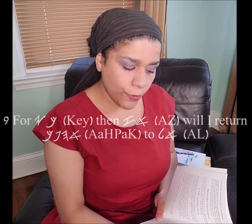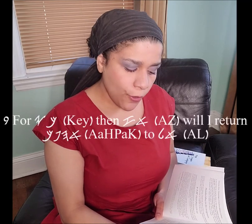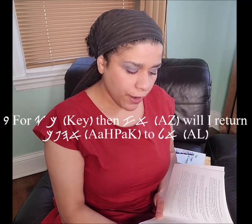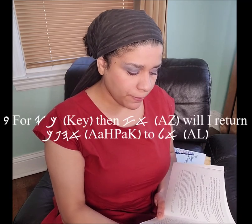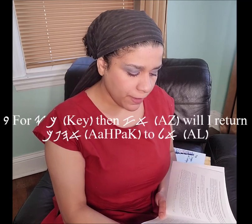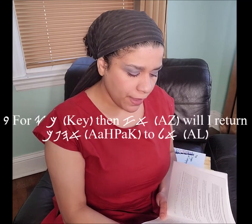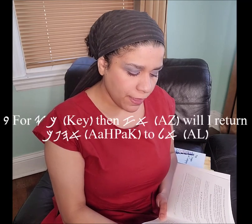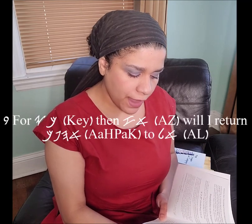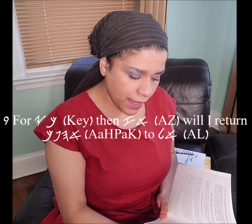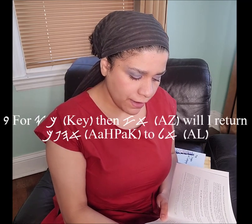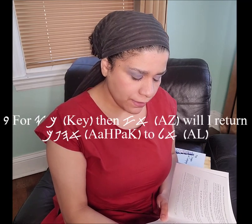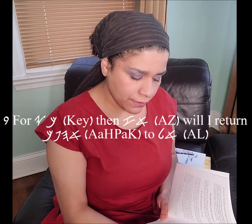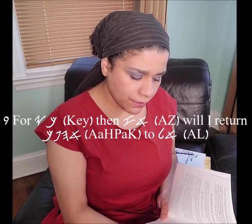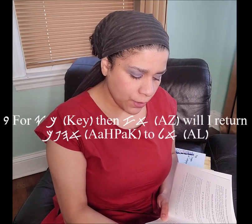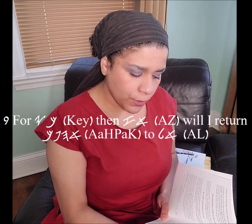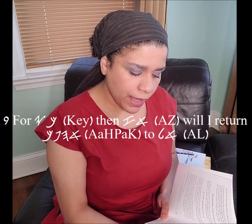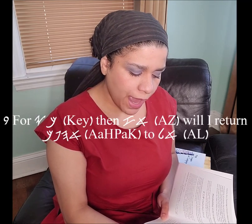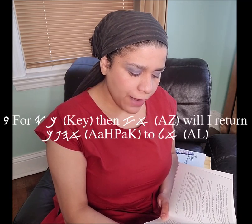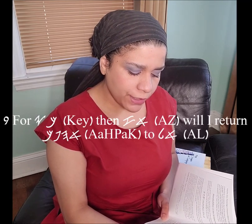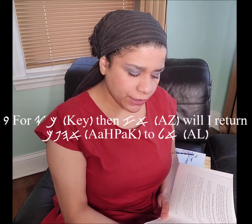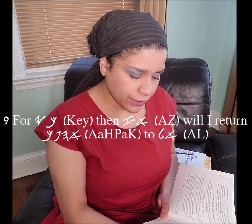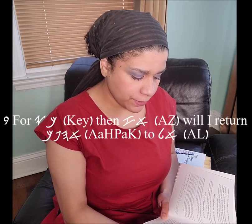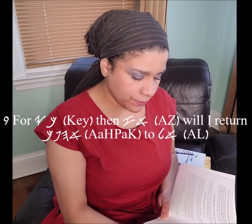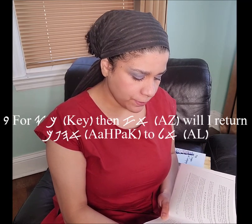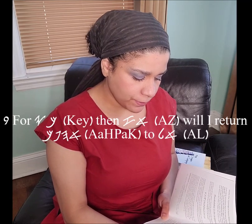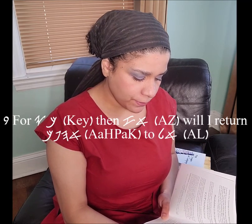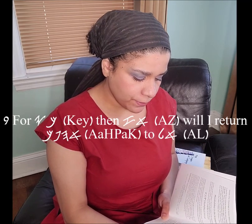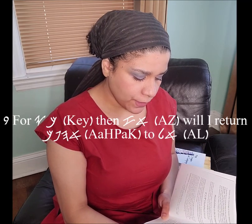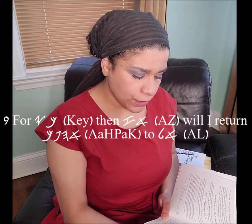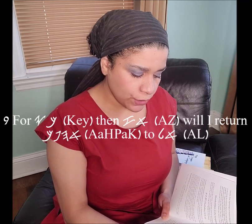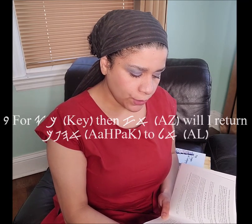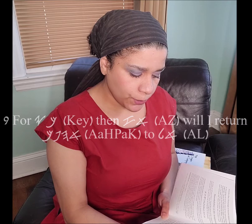For then will I return to